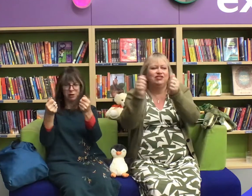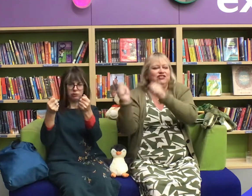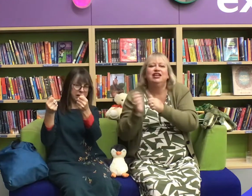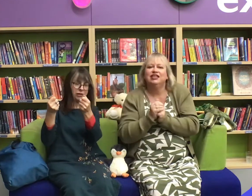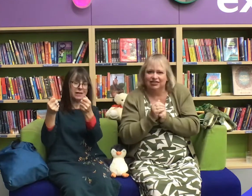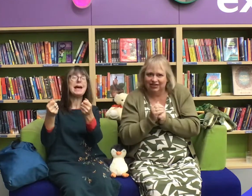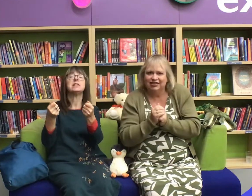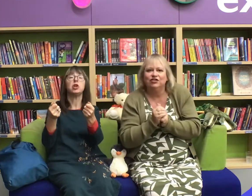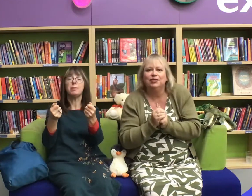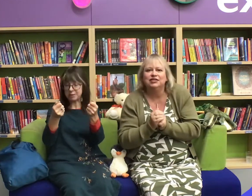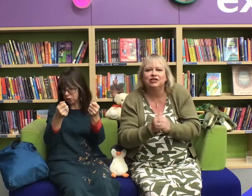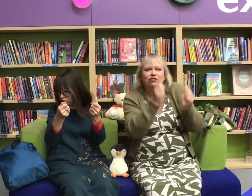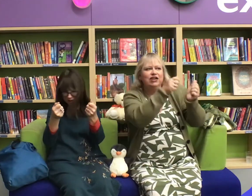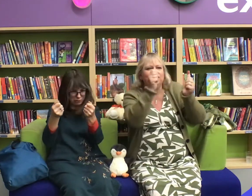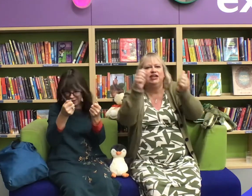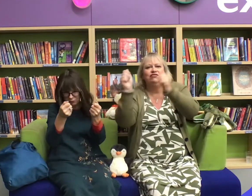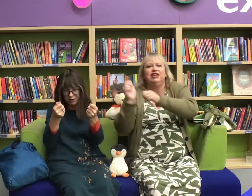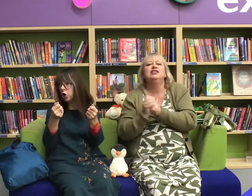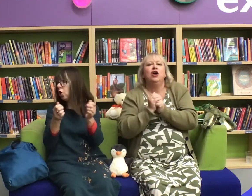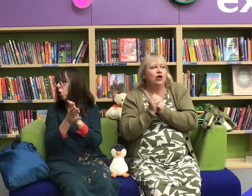on the bus go read read read all day long!